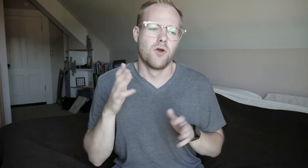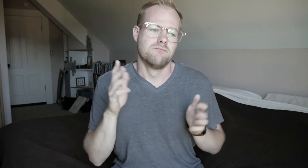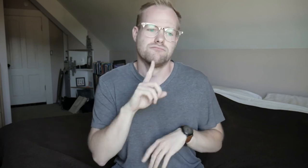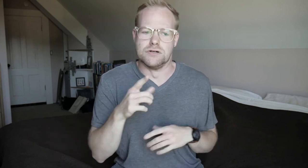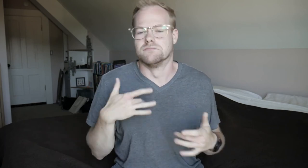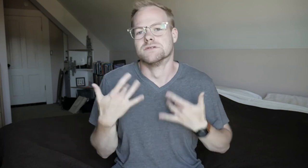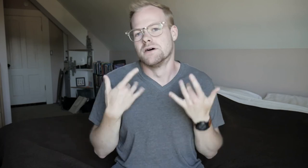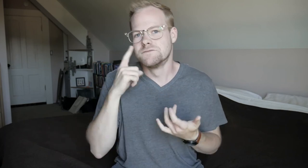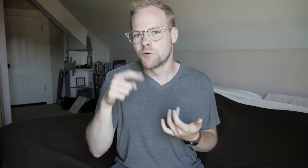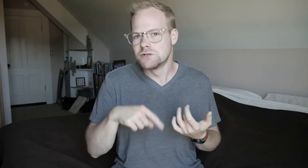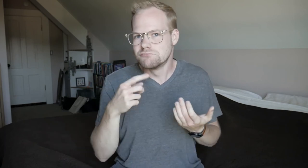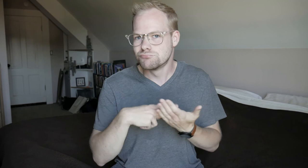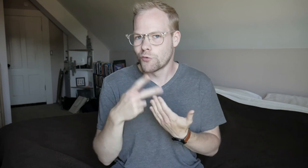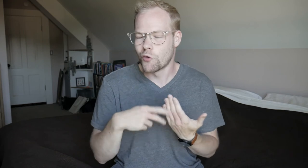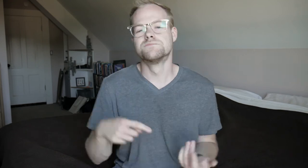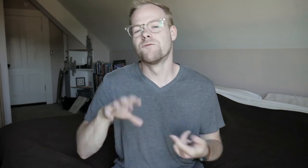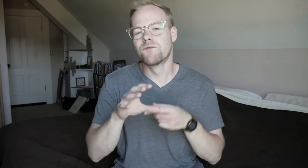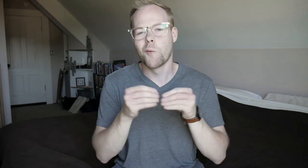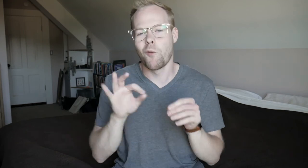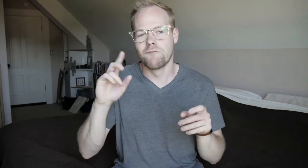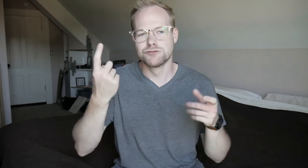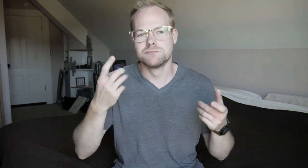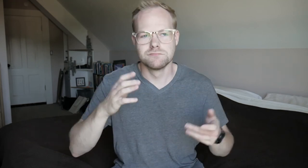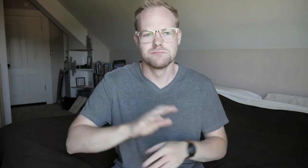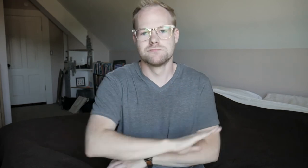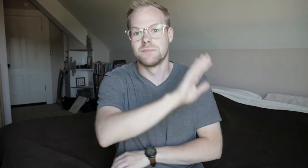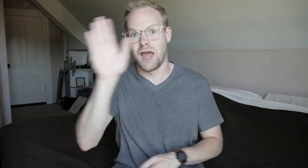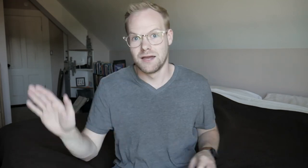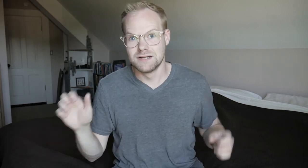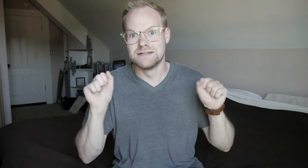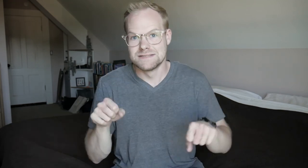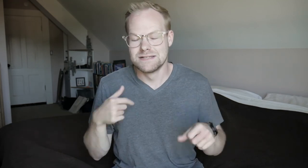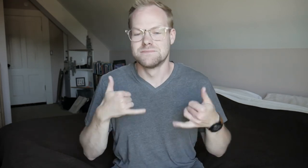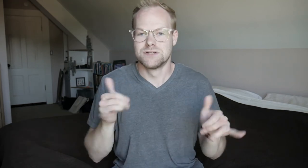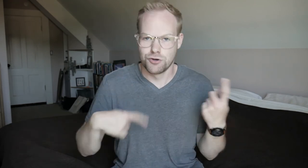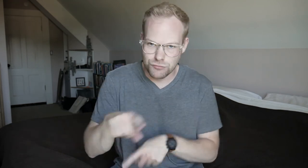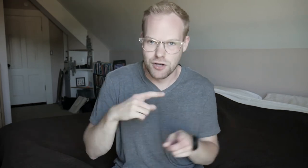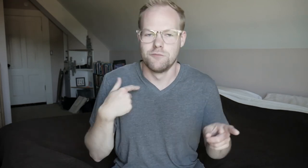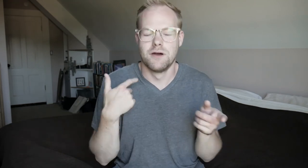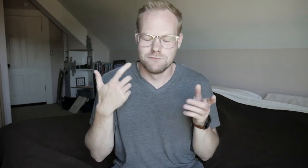So I'm really excited for this program. This video is more of just saying hi, yes. I'm still around. I'm...